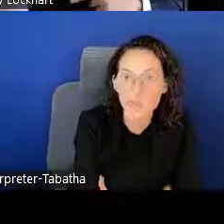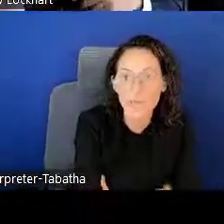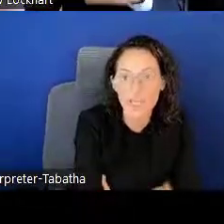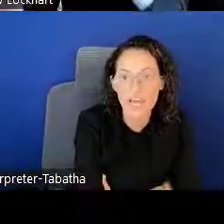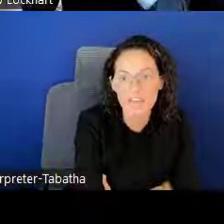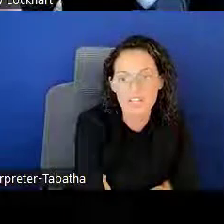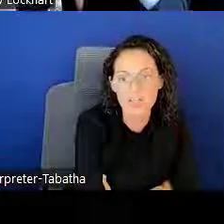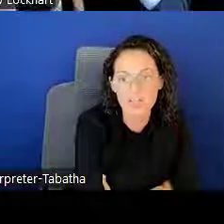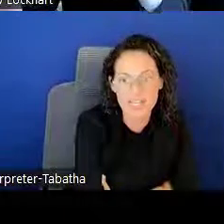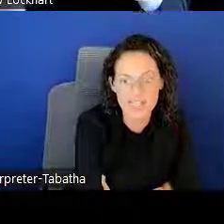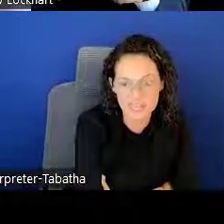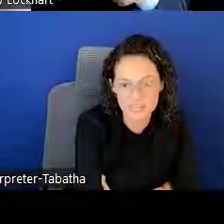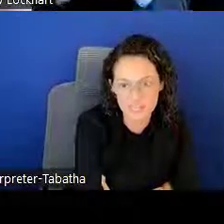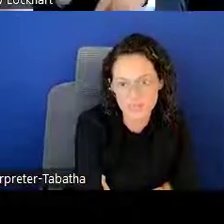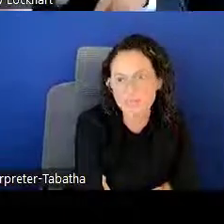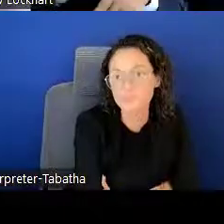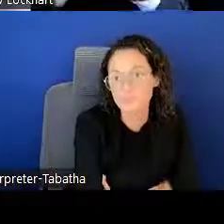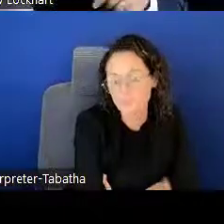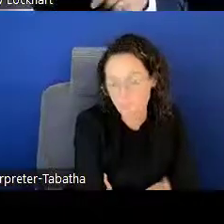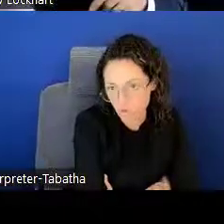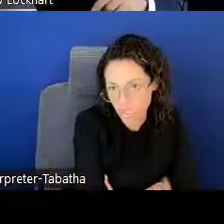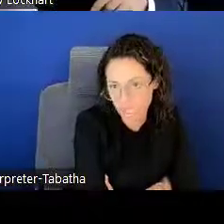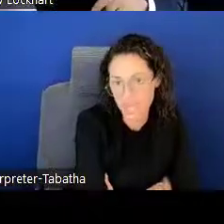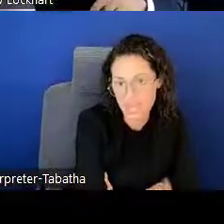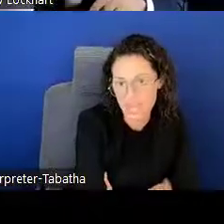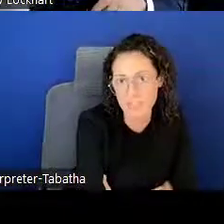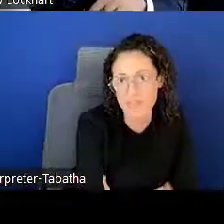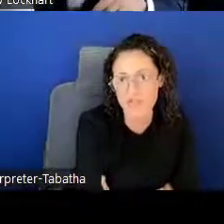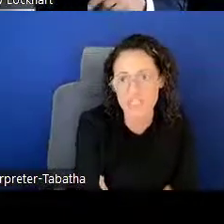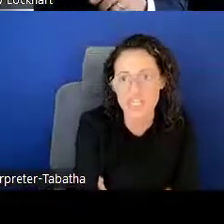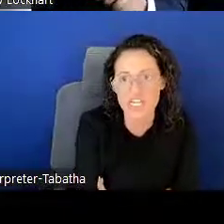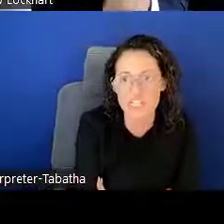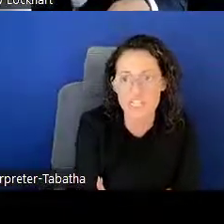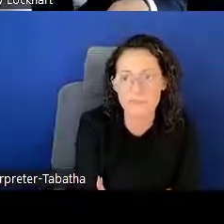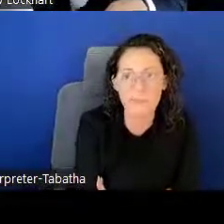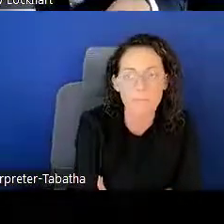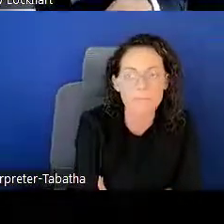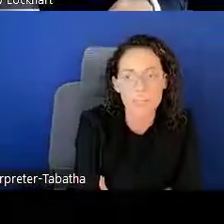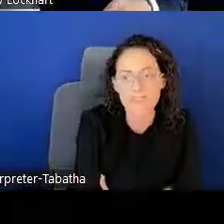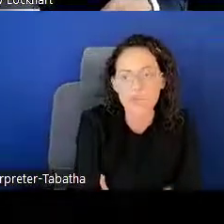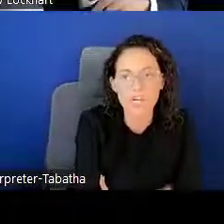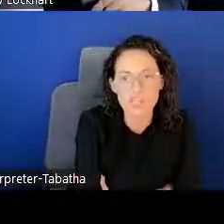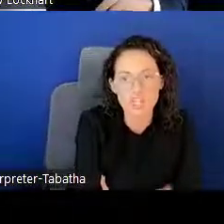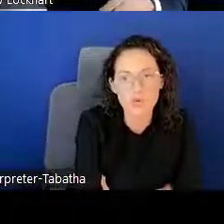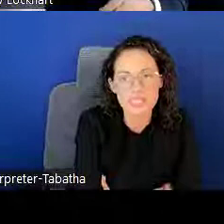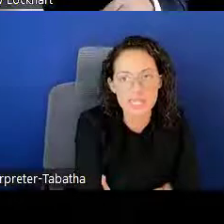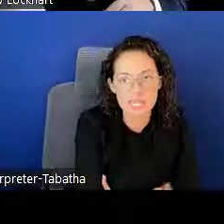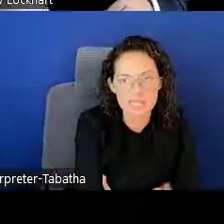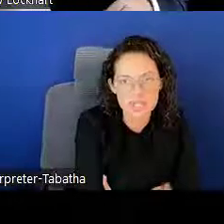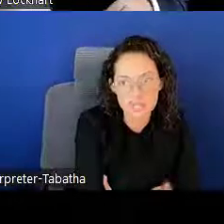We will have a Q&A session right at the end of this presentation. If your question wasn't answered,